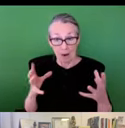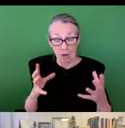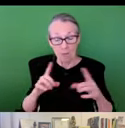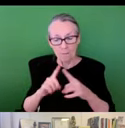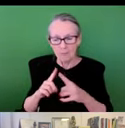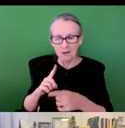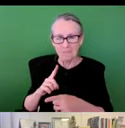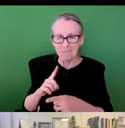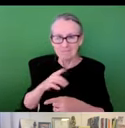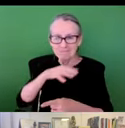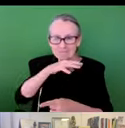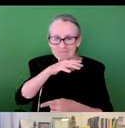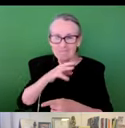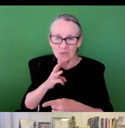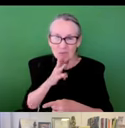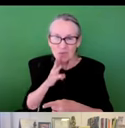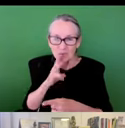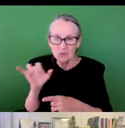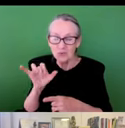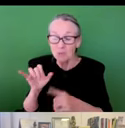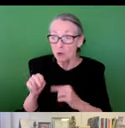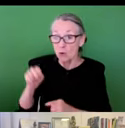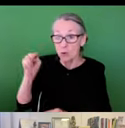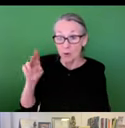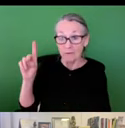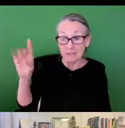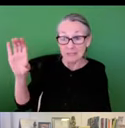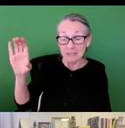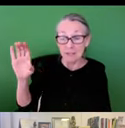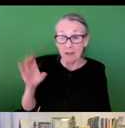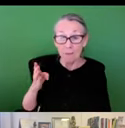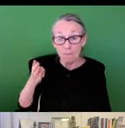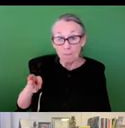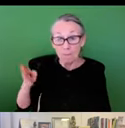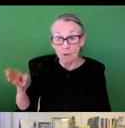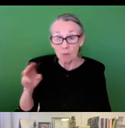more frequent and intense flood warning --